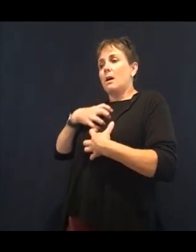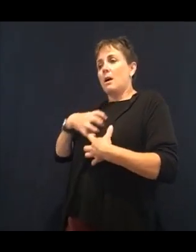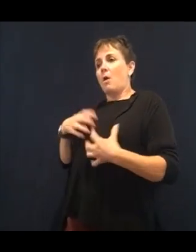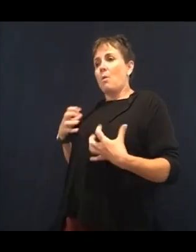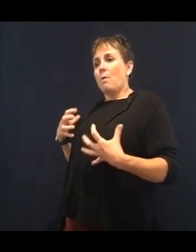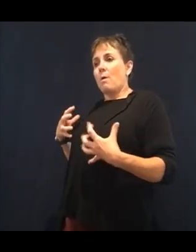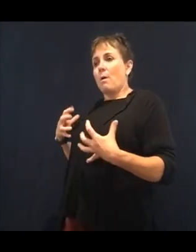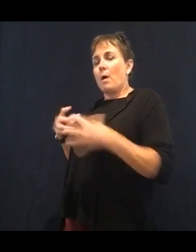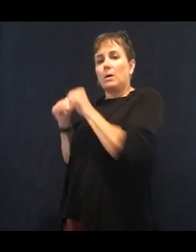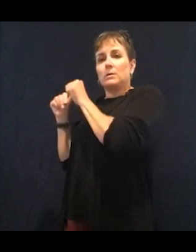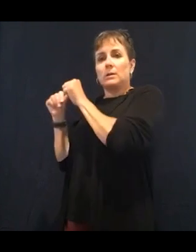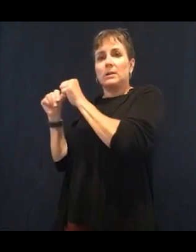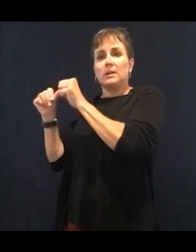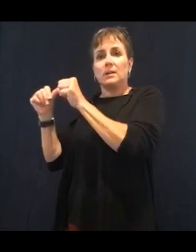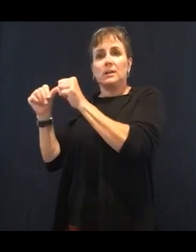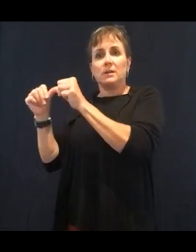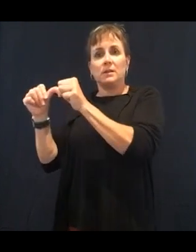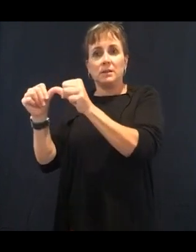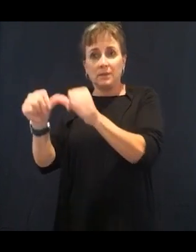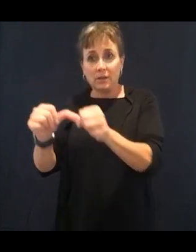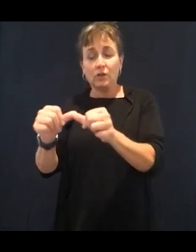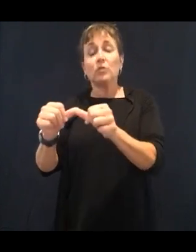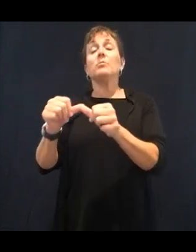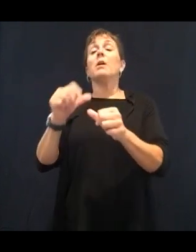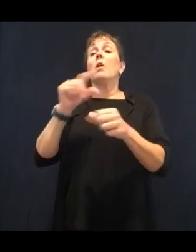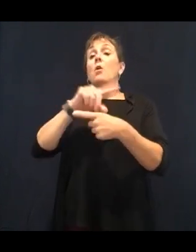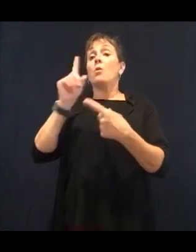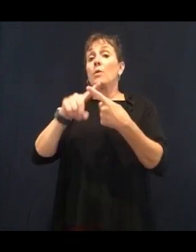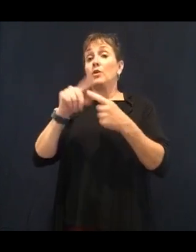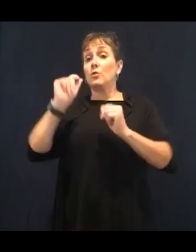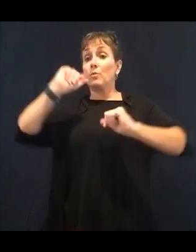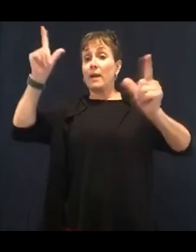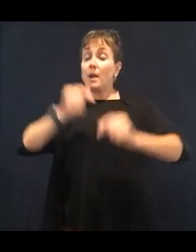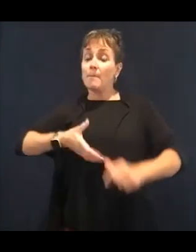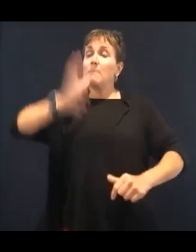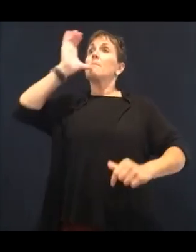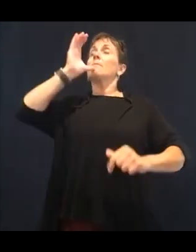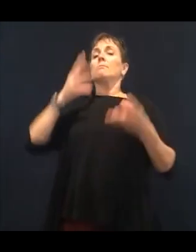important to you is that you have the right formula of water